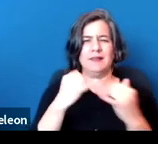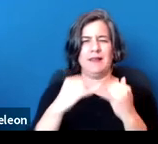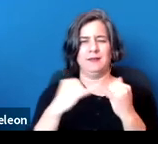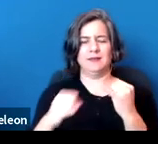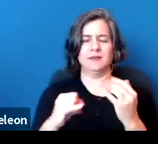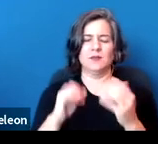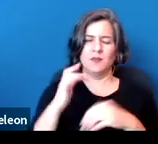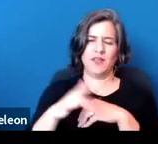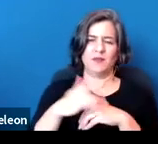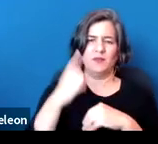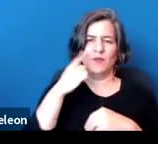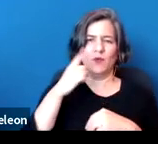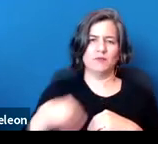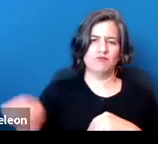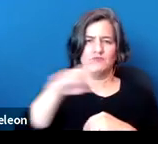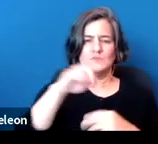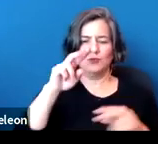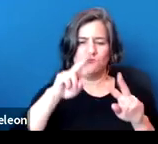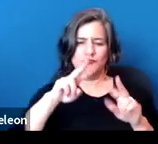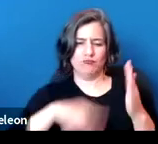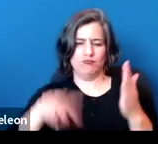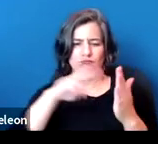gives the authority for public health primarily to states.